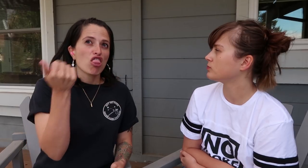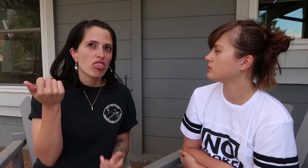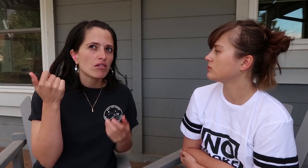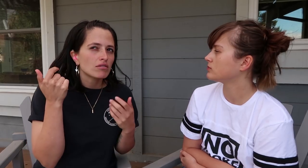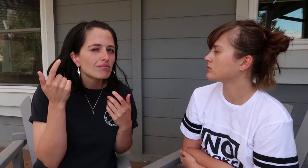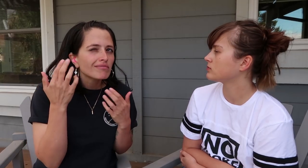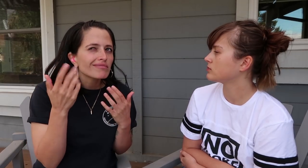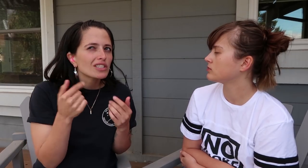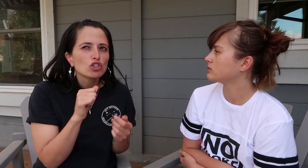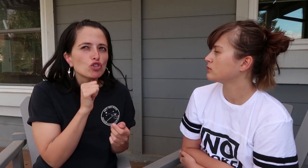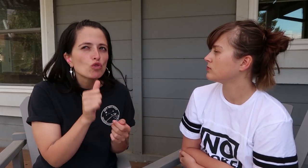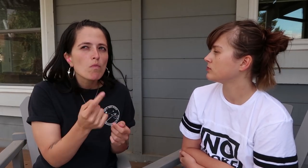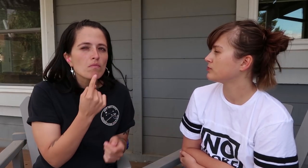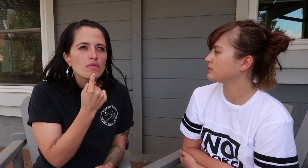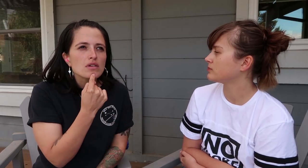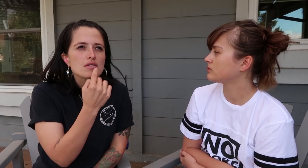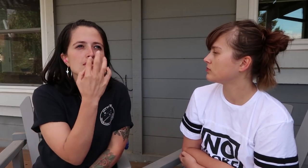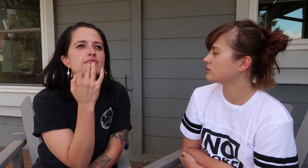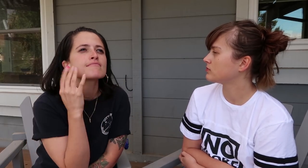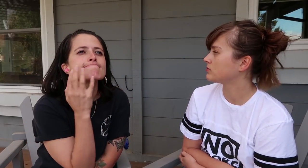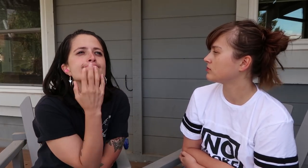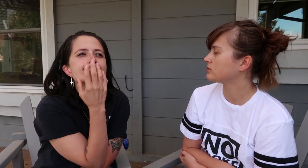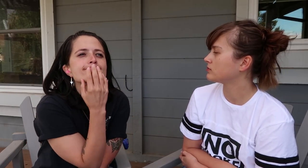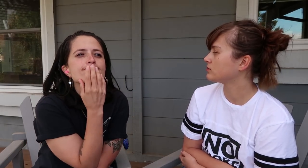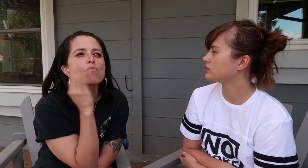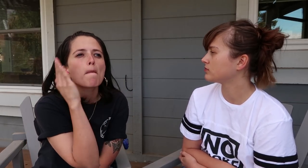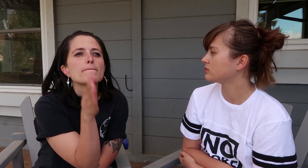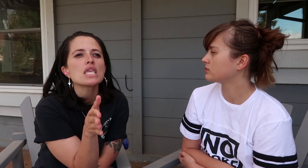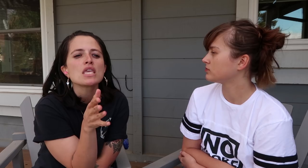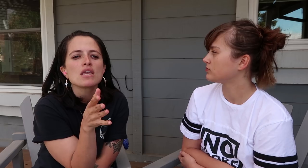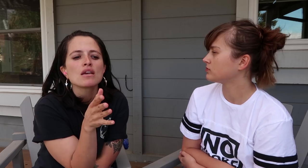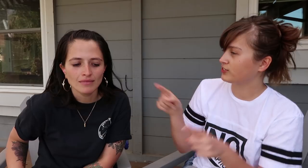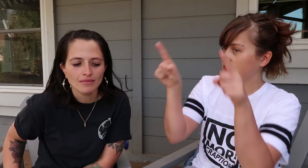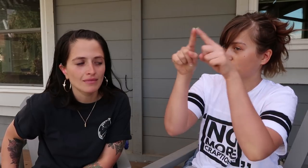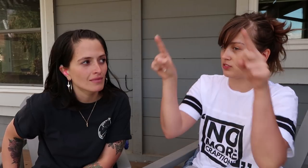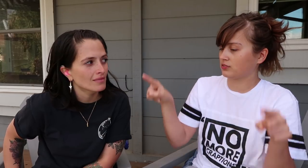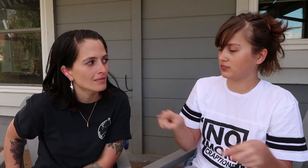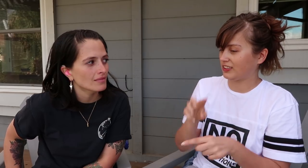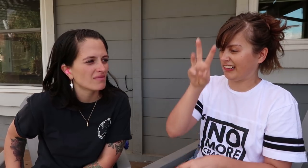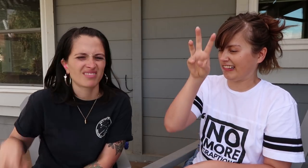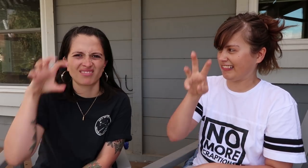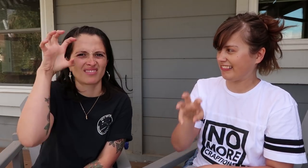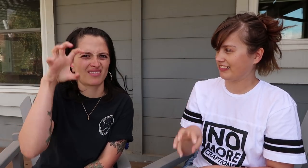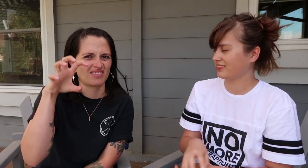Something else I don’t miss would be… The nails on a chalkboard.